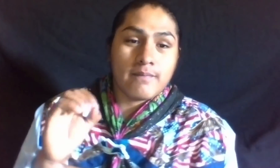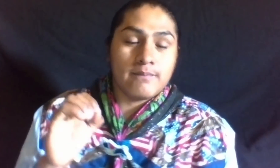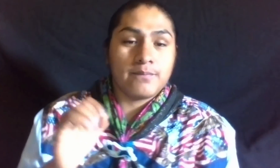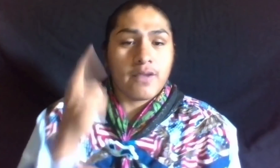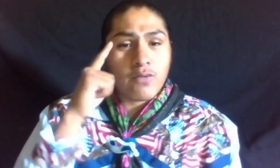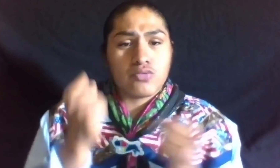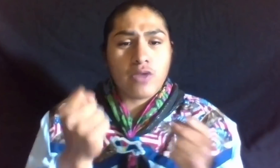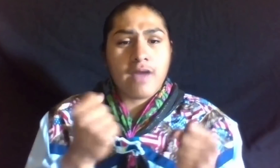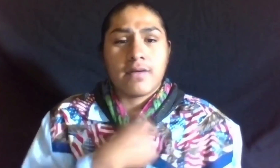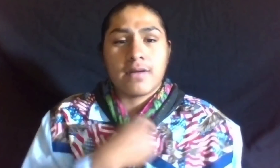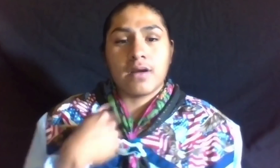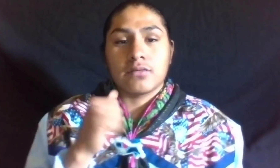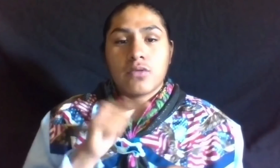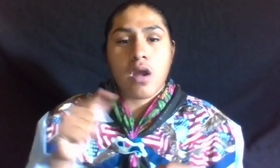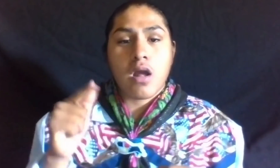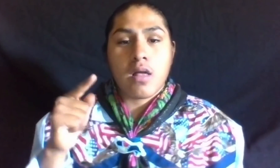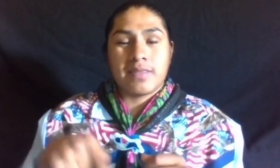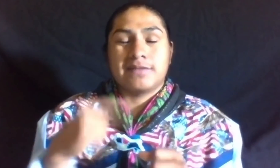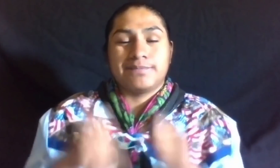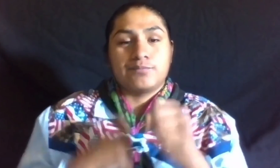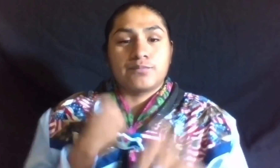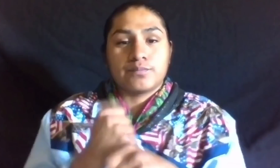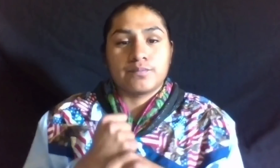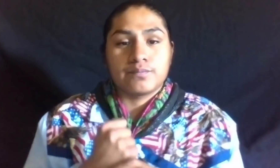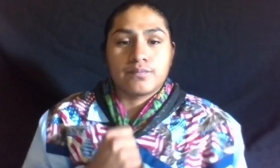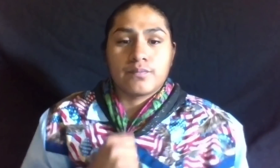FOR DRIVING US ALL THESE YEARS.